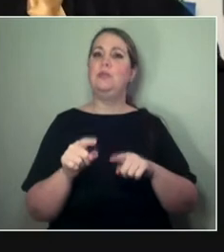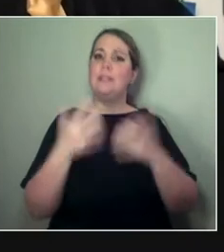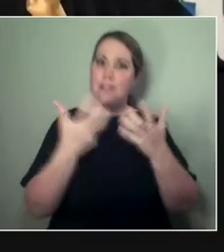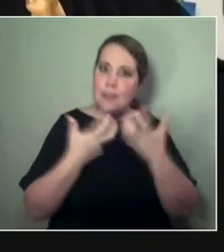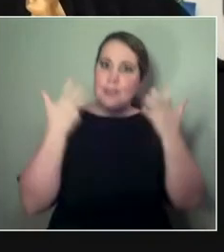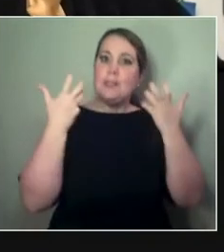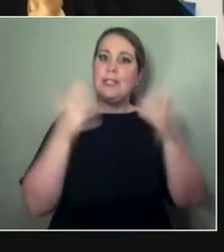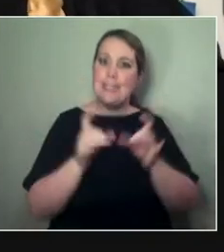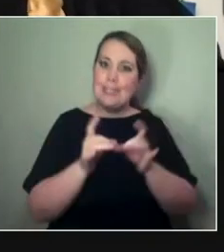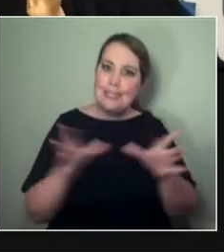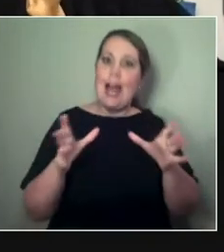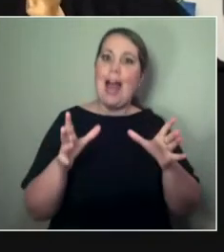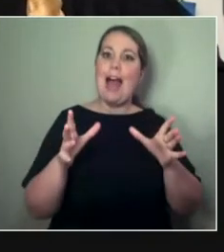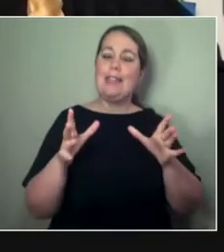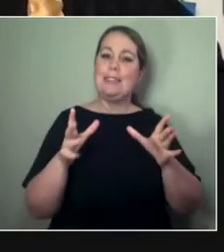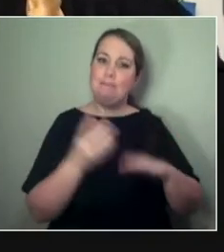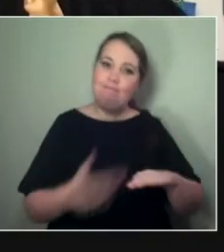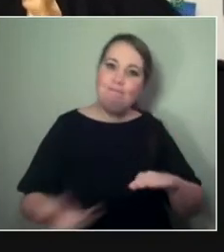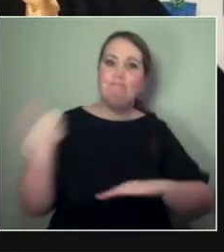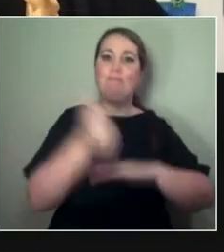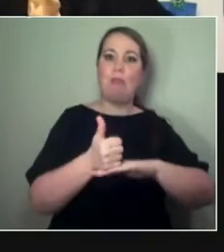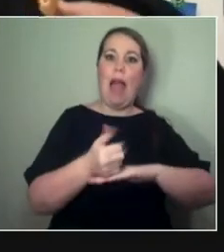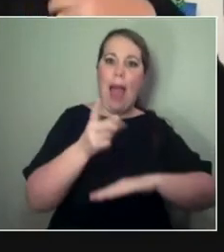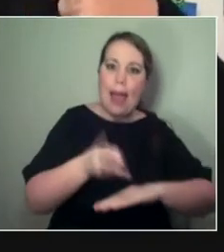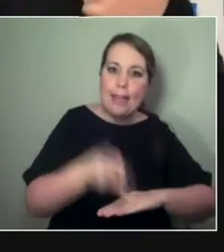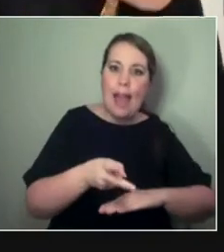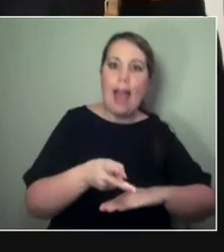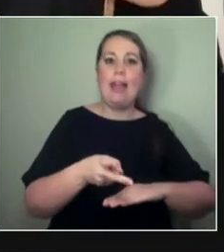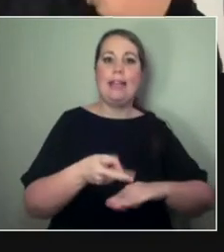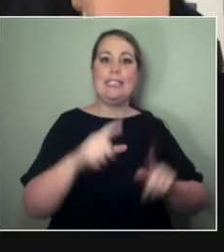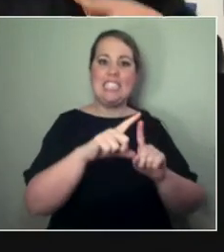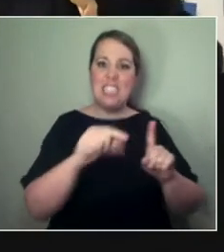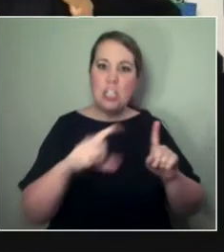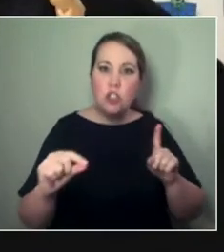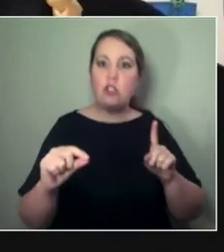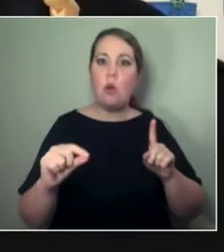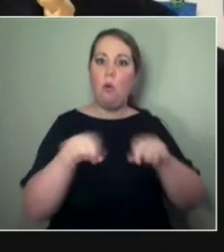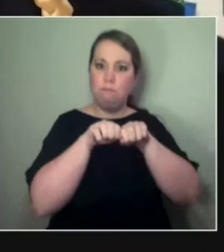Go again. Get live again or get digital, or just pivot, move.